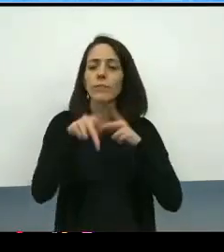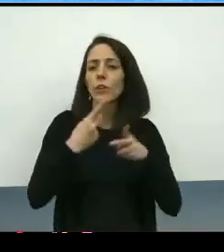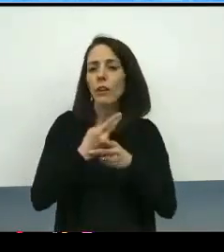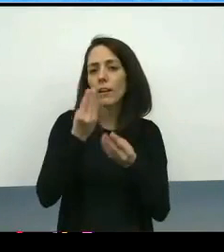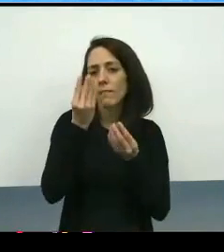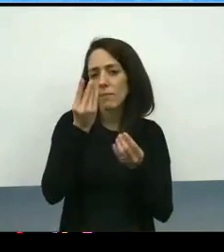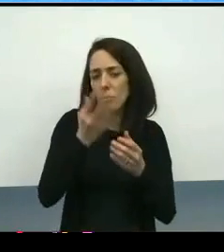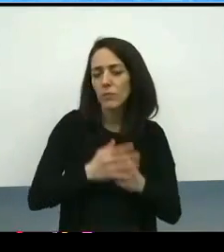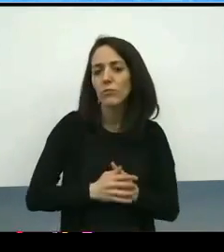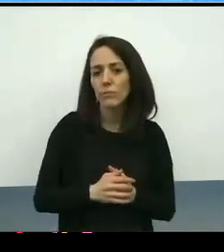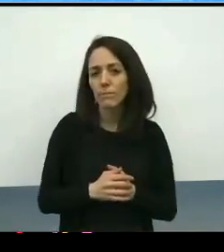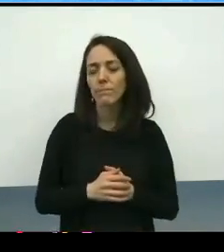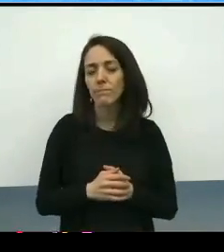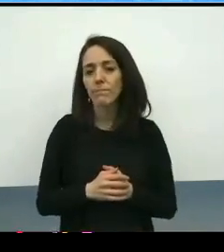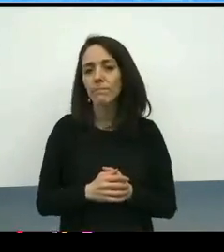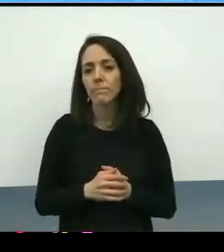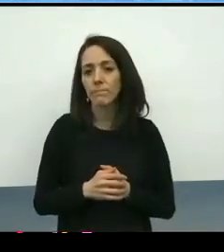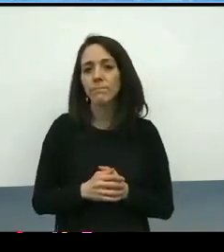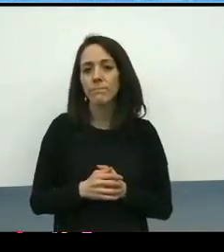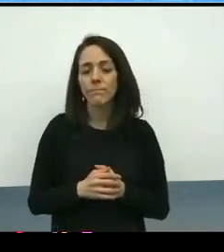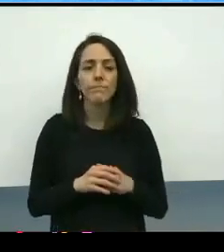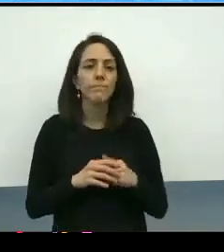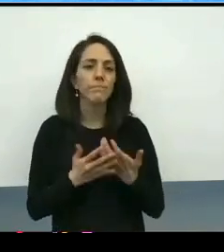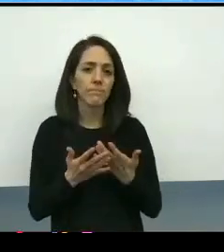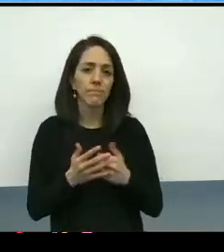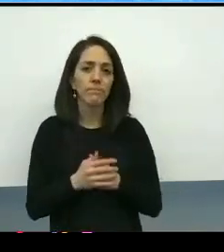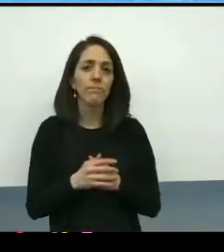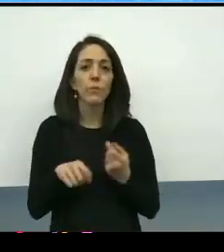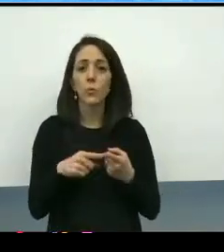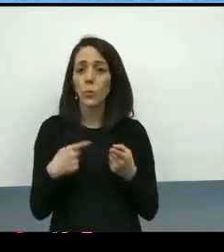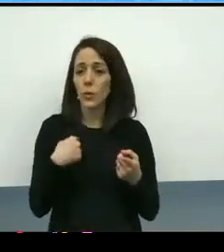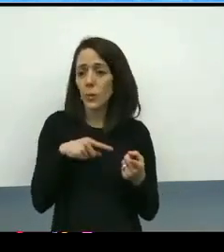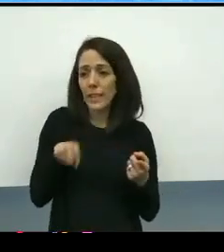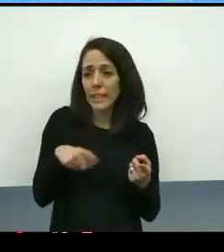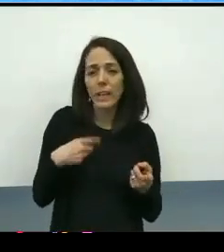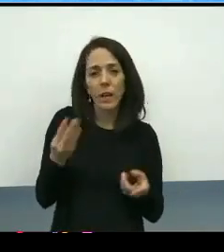and, as we need to, provide more where able to.